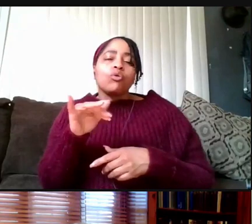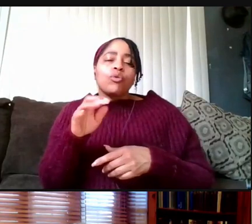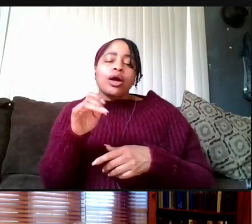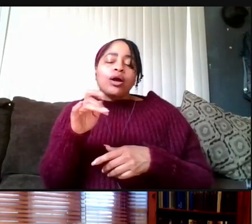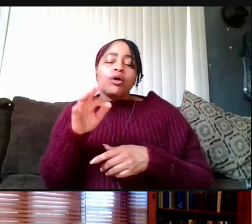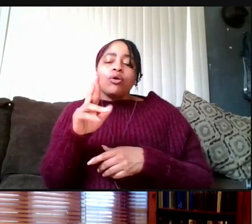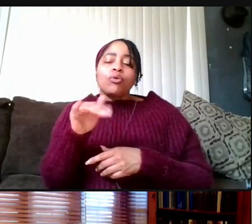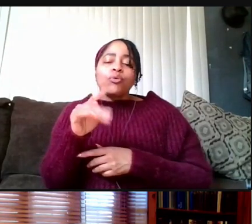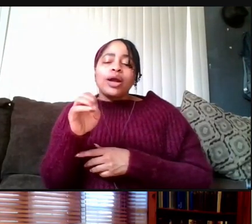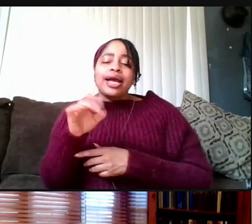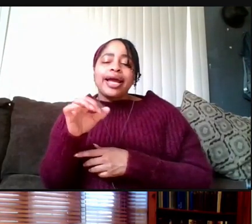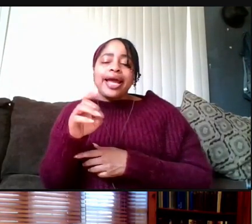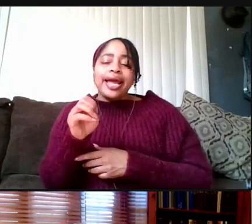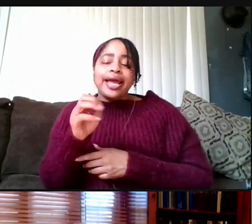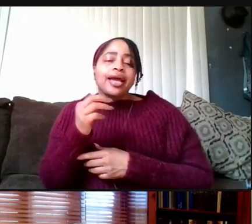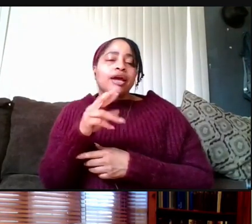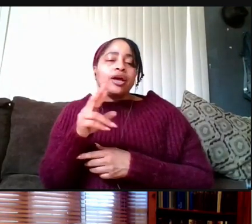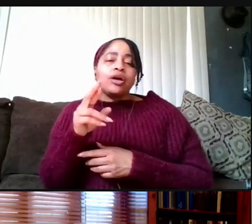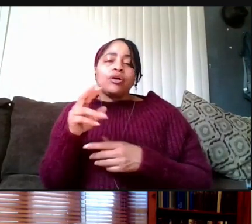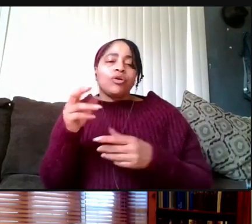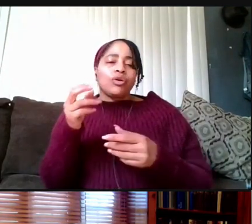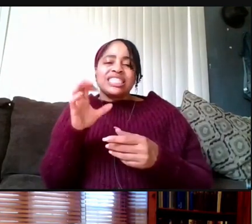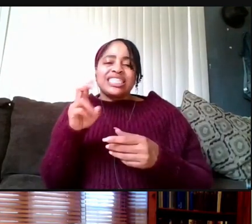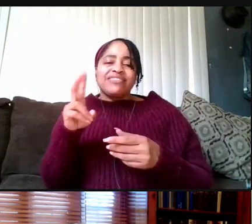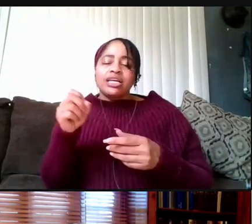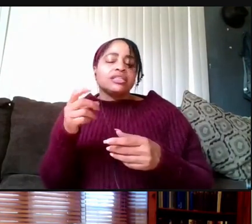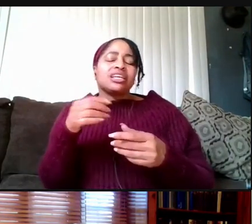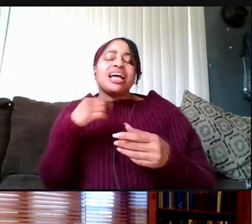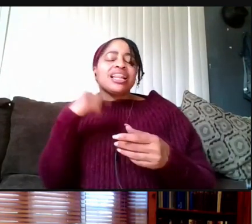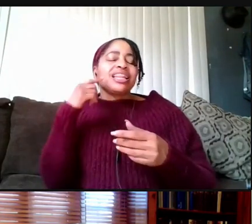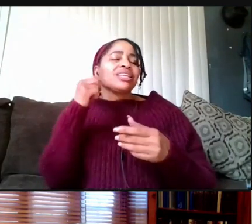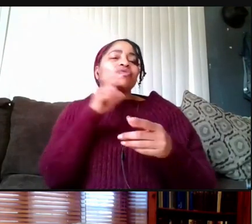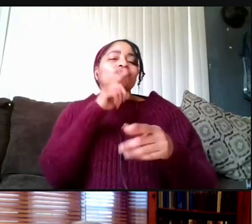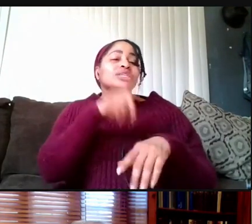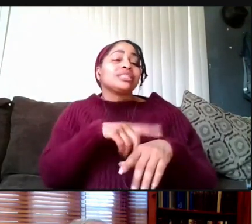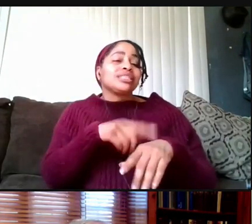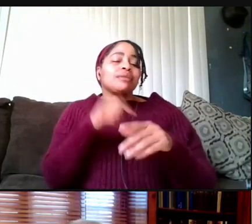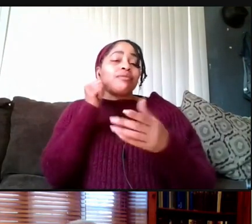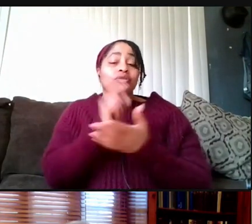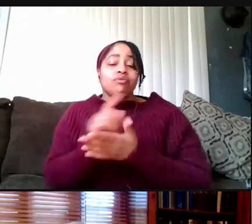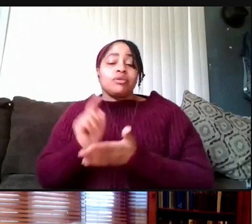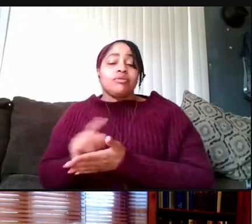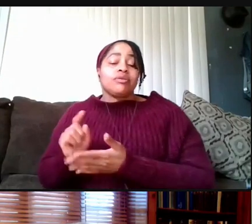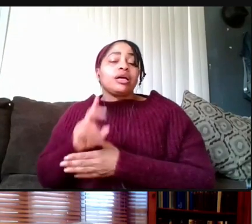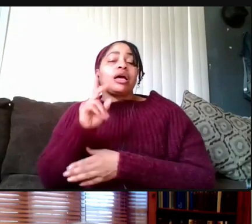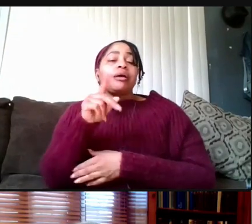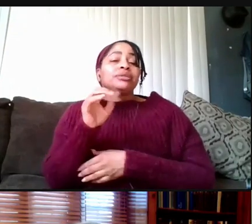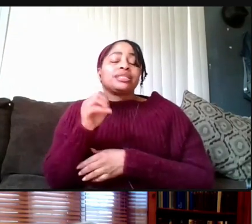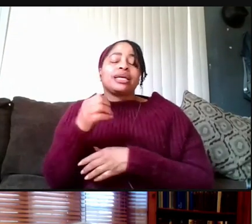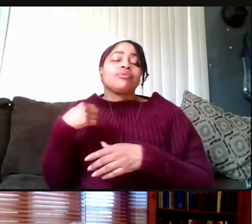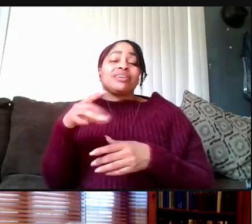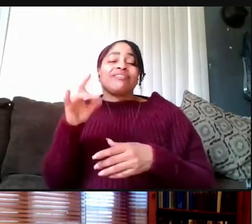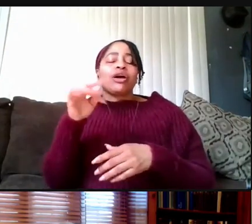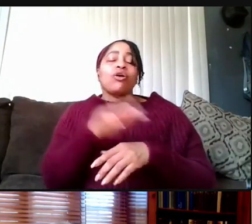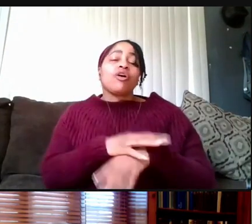I think typically weekly updates when we find out on Fridays that say, yep, this week Michigan Medicine